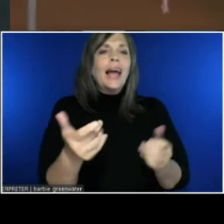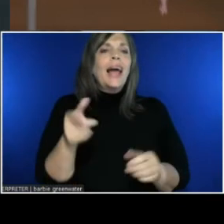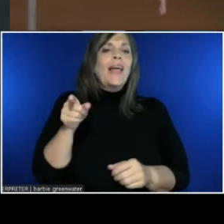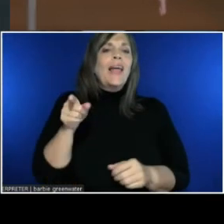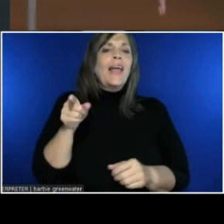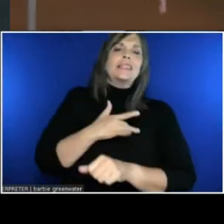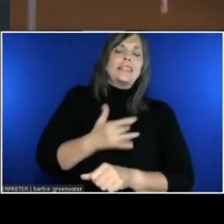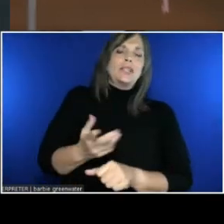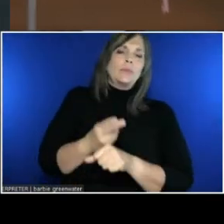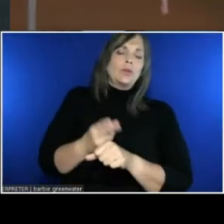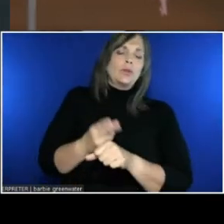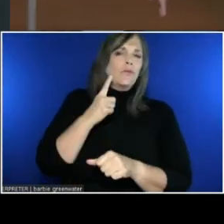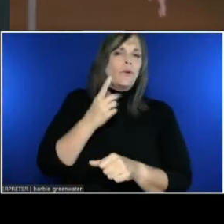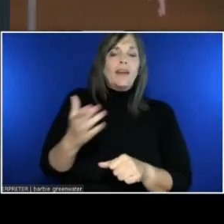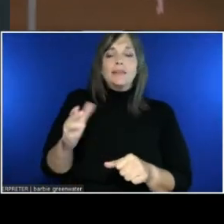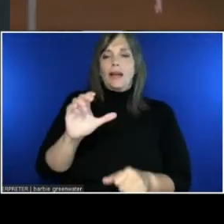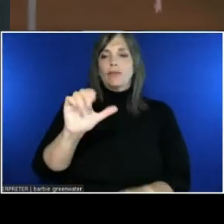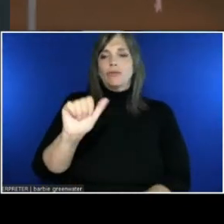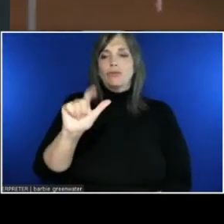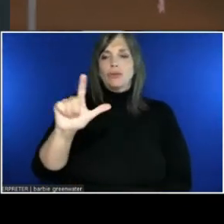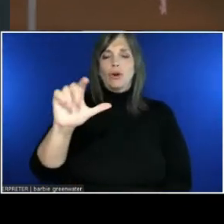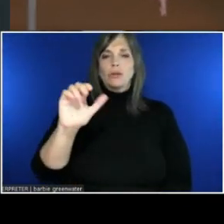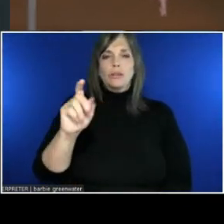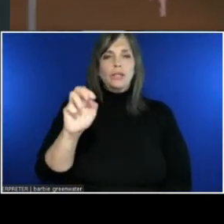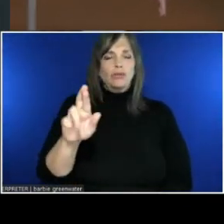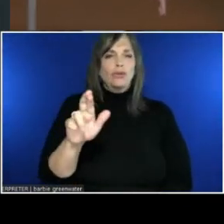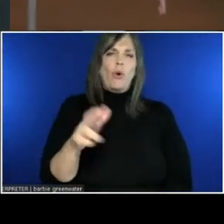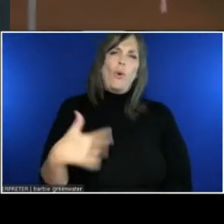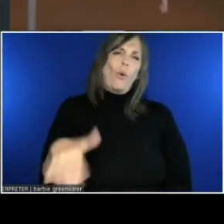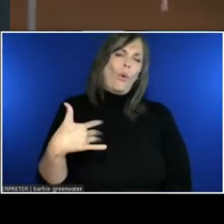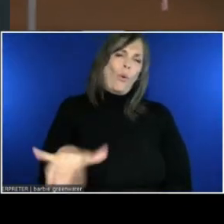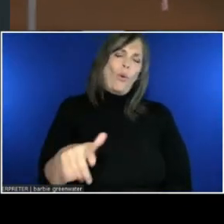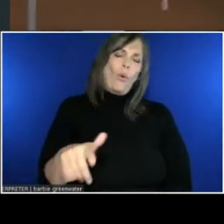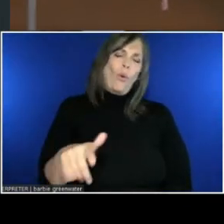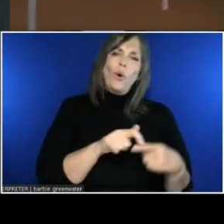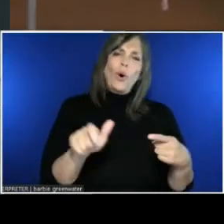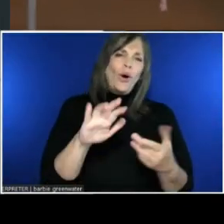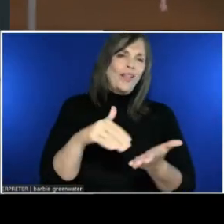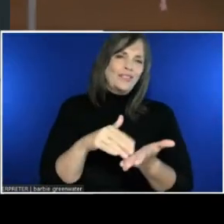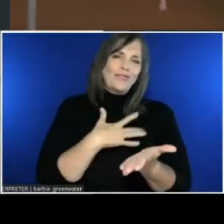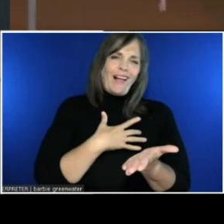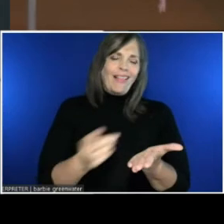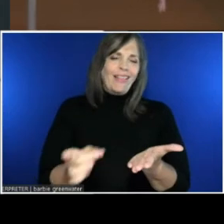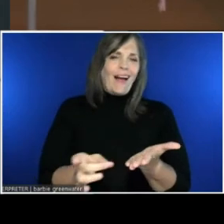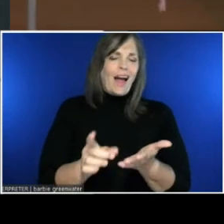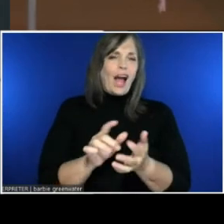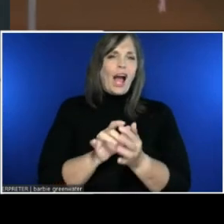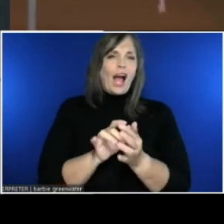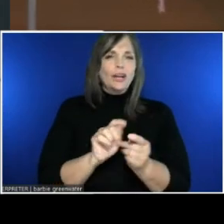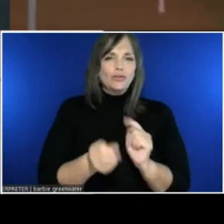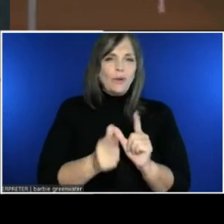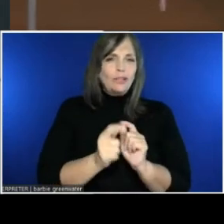Call centers really like transcription and translation. Also, more recently, voice assistants.